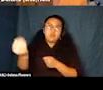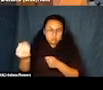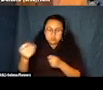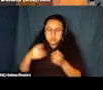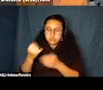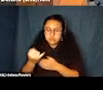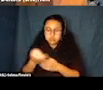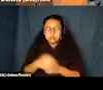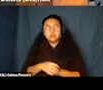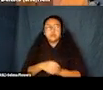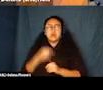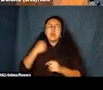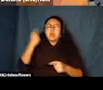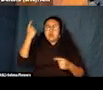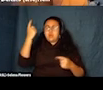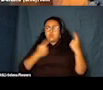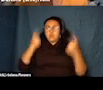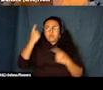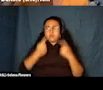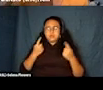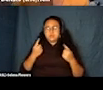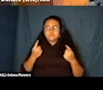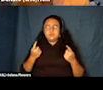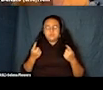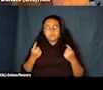while that idea of universal design is really beautiful